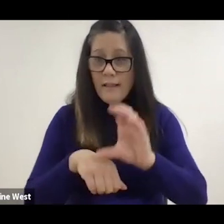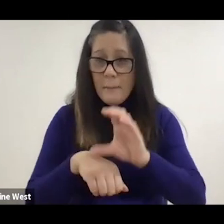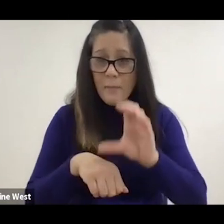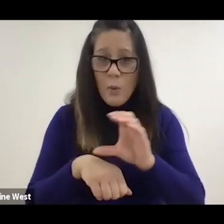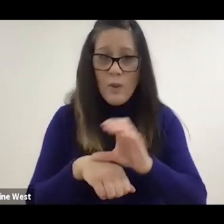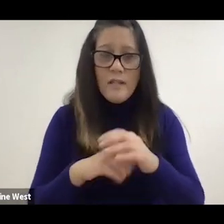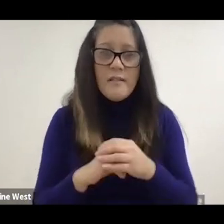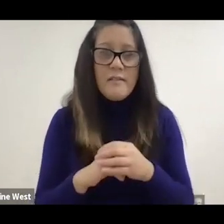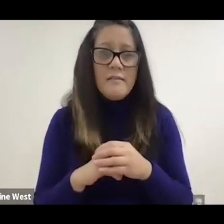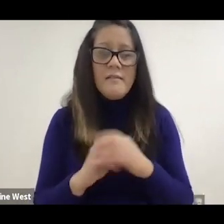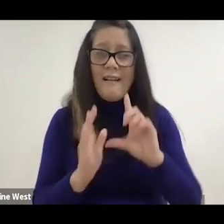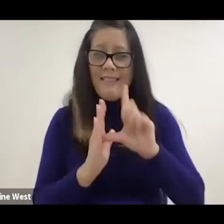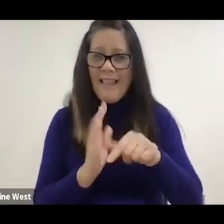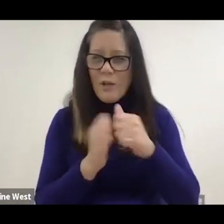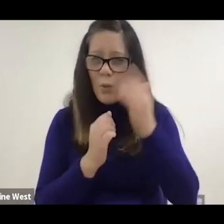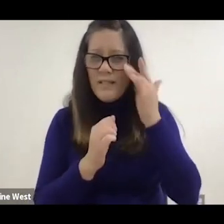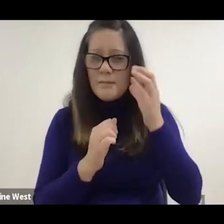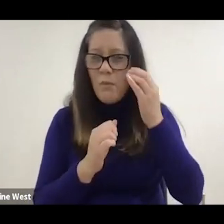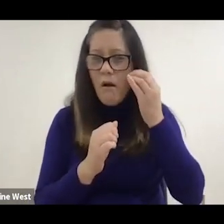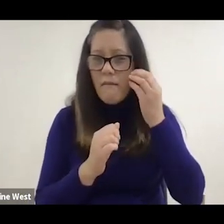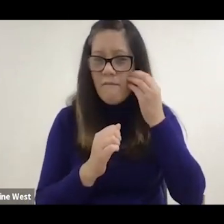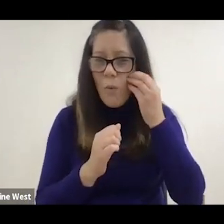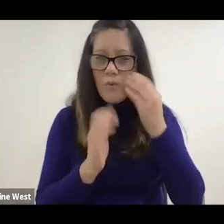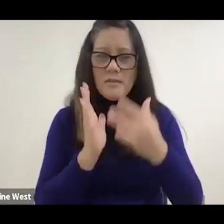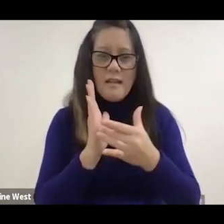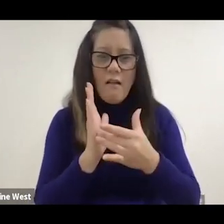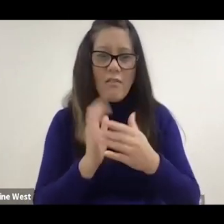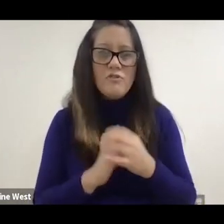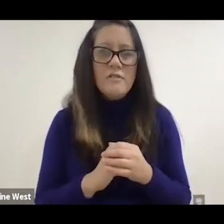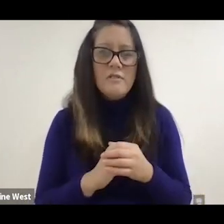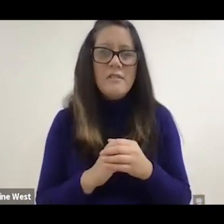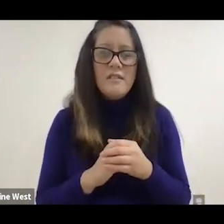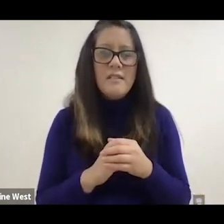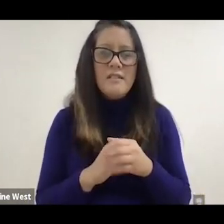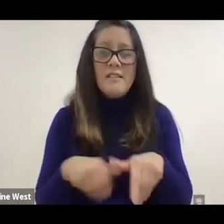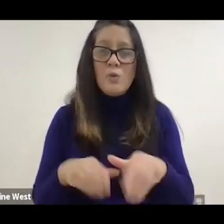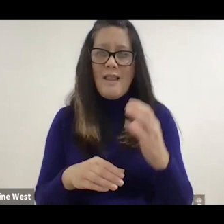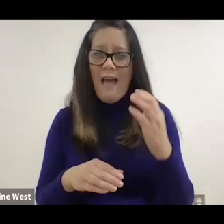technology to provide that coaching in real time contextually aware